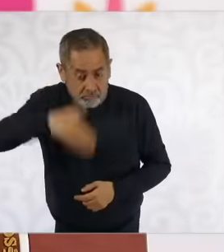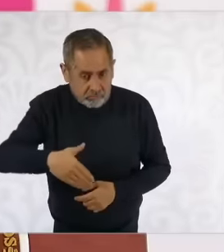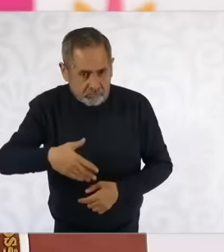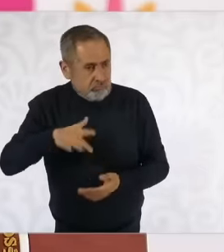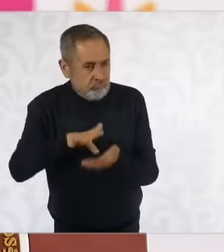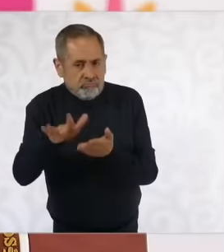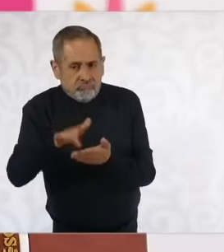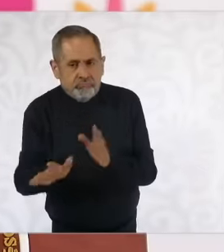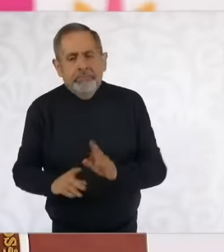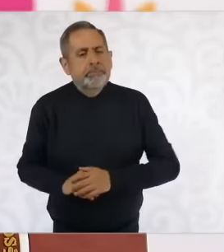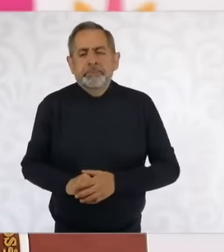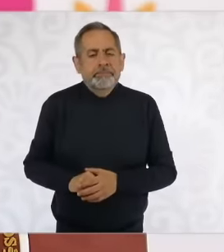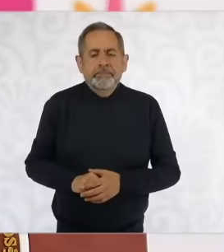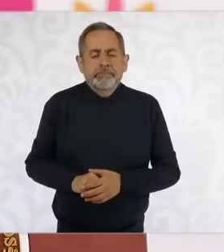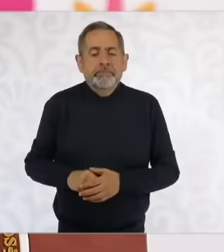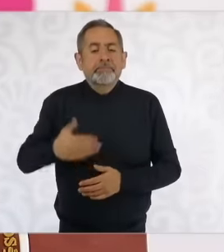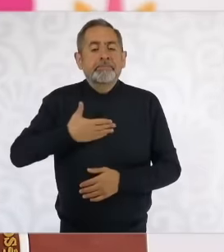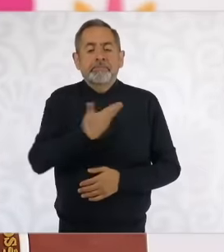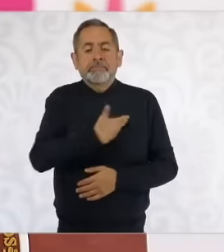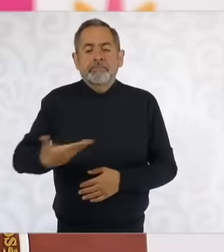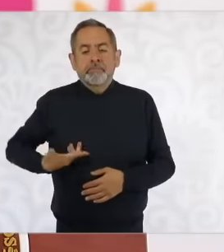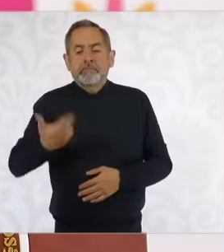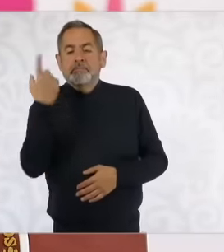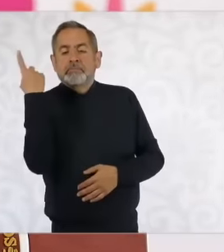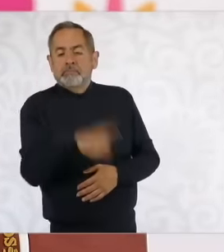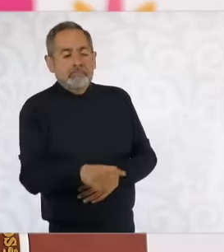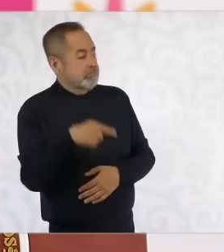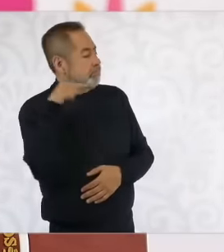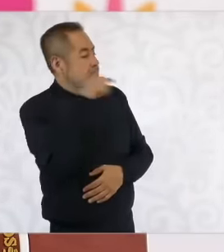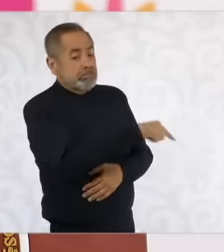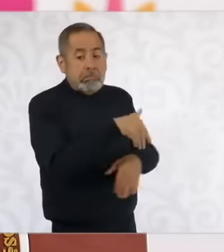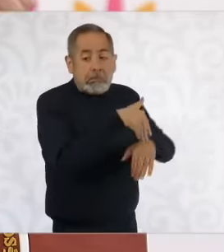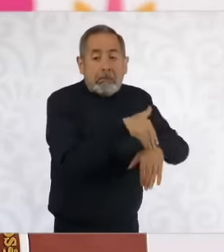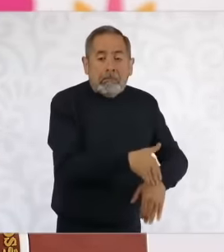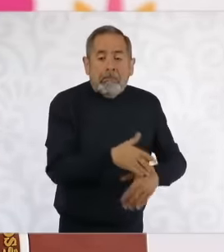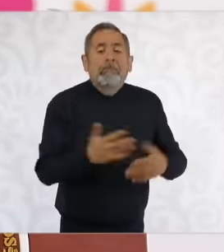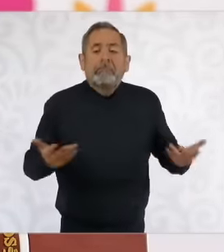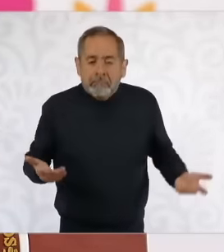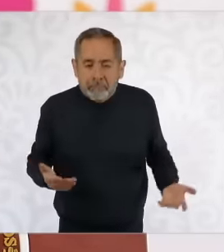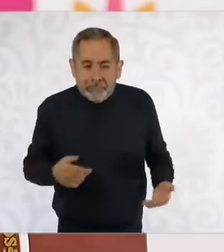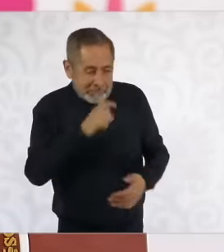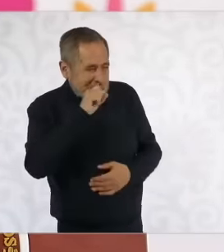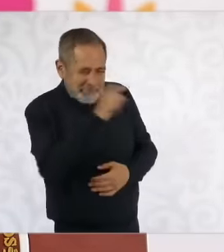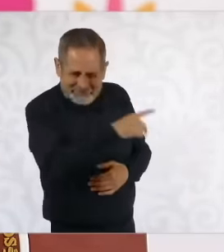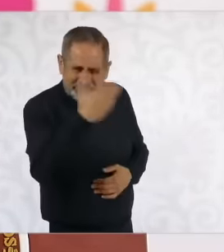received instructions from the president of the republic. Well, even those at the court know